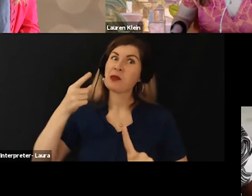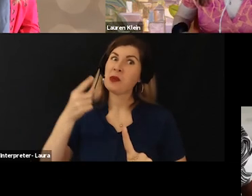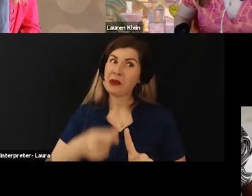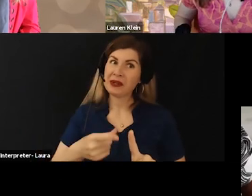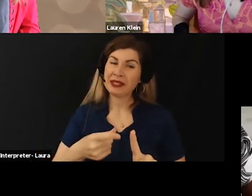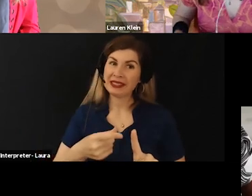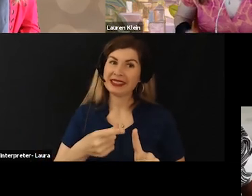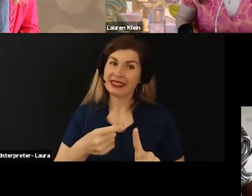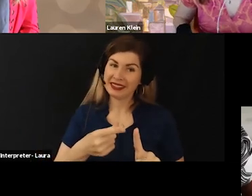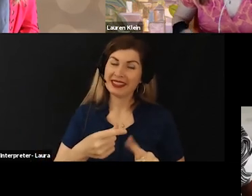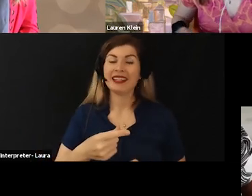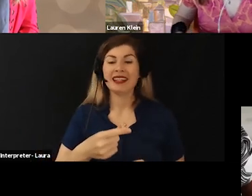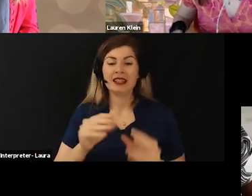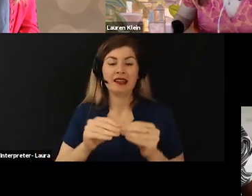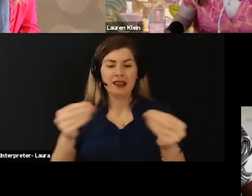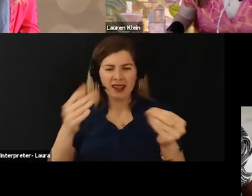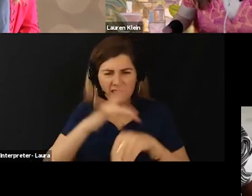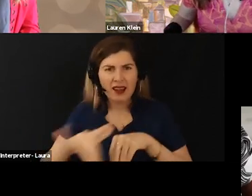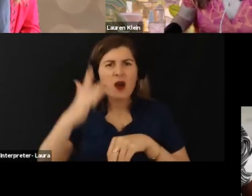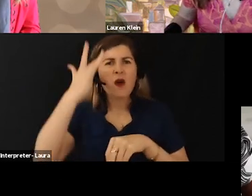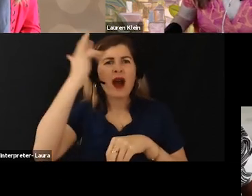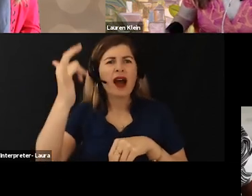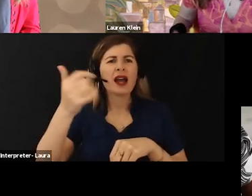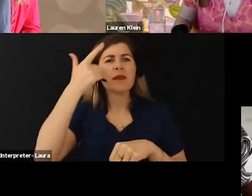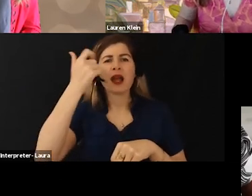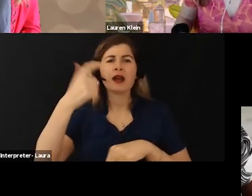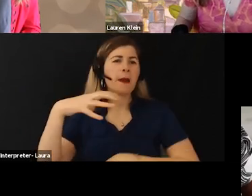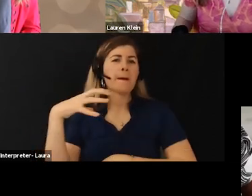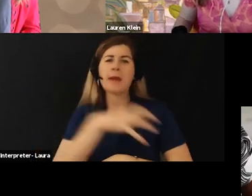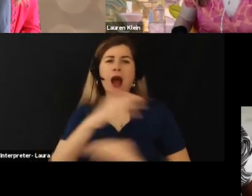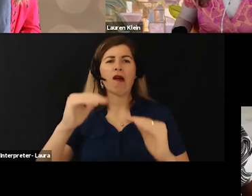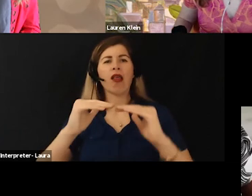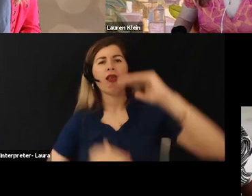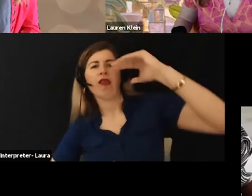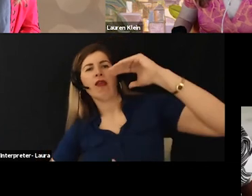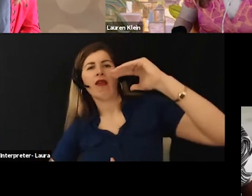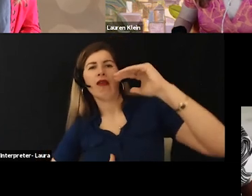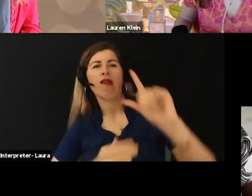In her artist statement is because of the profound imbalance of power, with respect to data collection and the world.